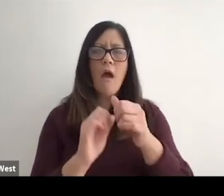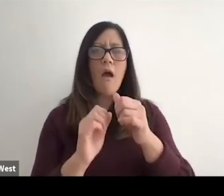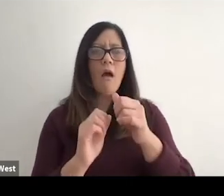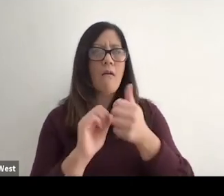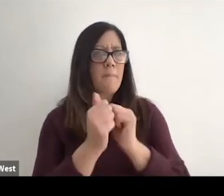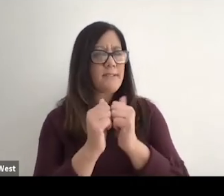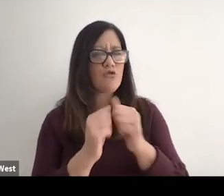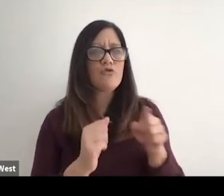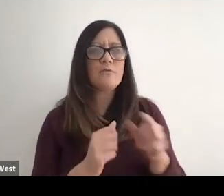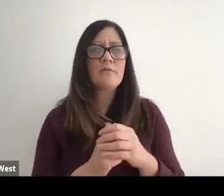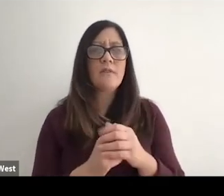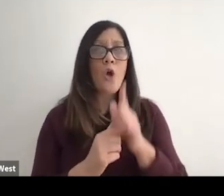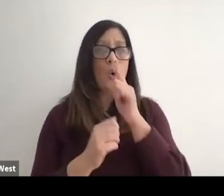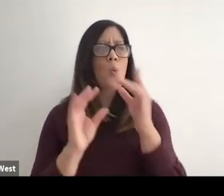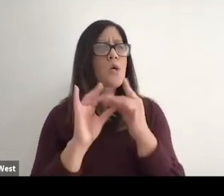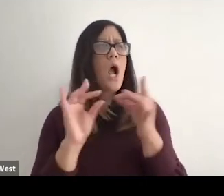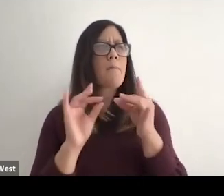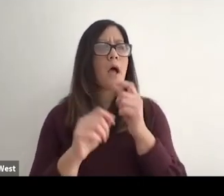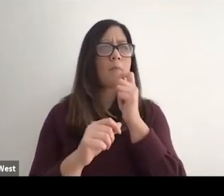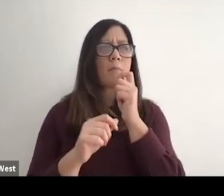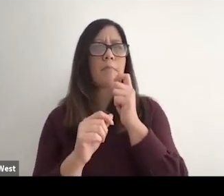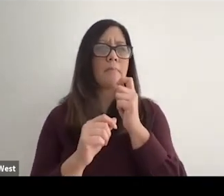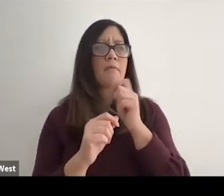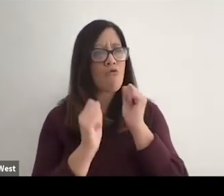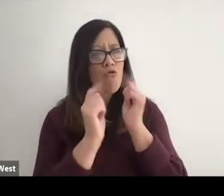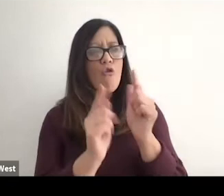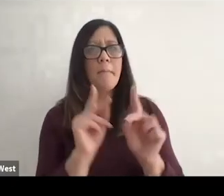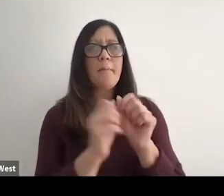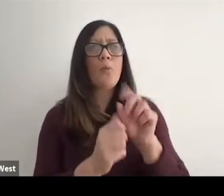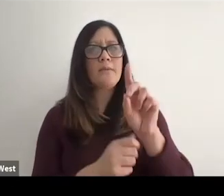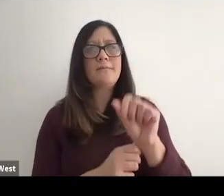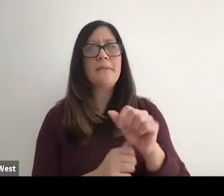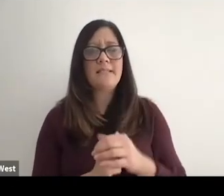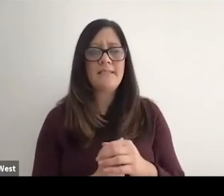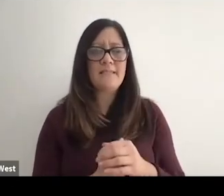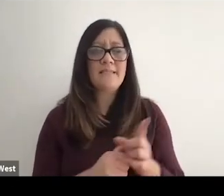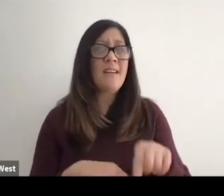to be people with disabilities. We don't do that in the United States. We have a few.